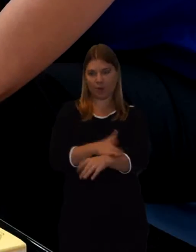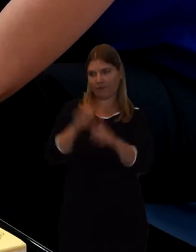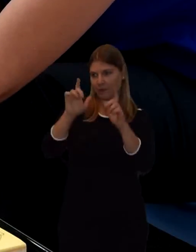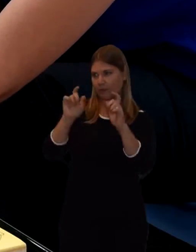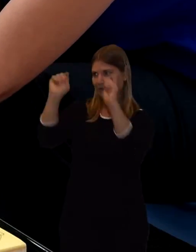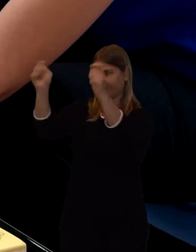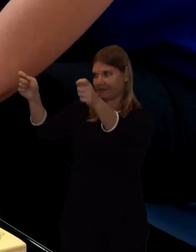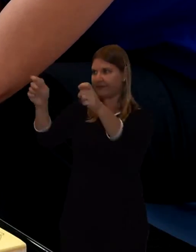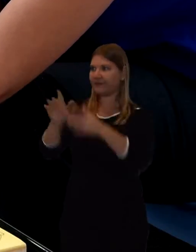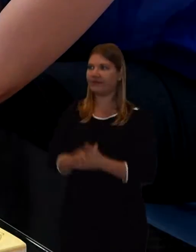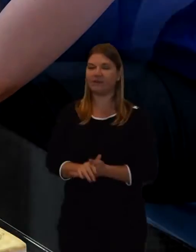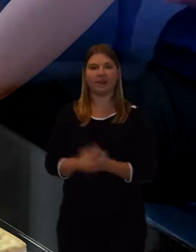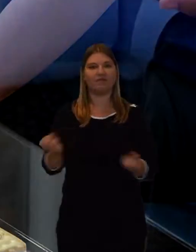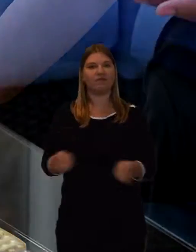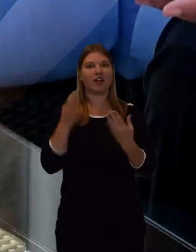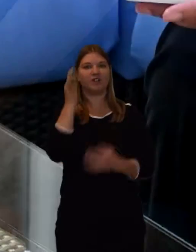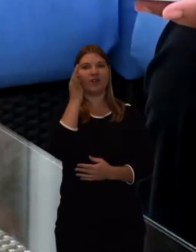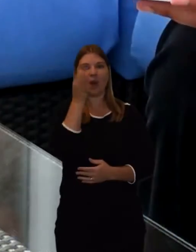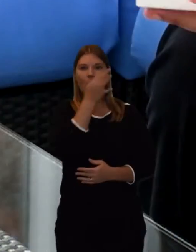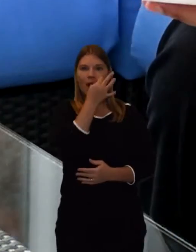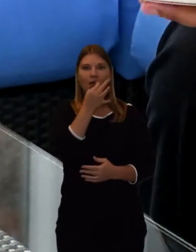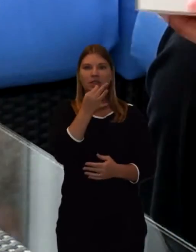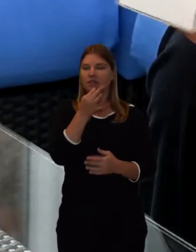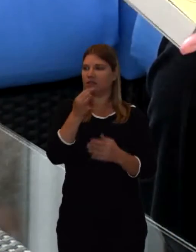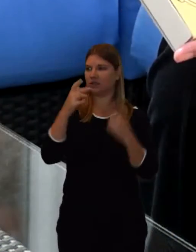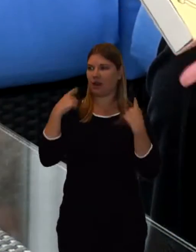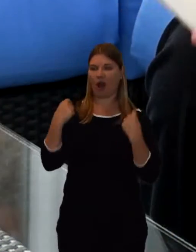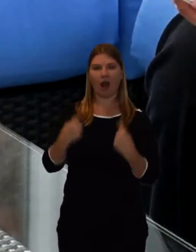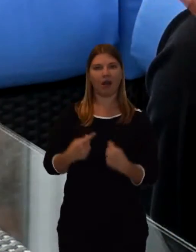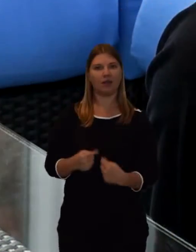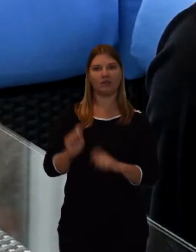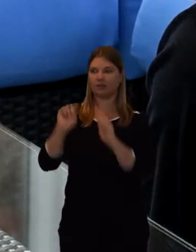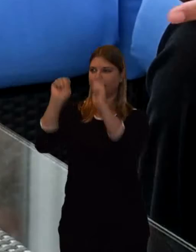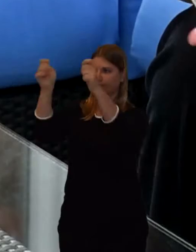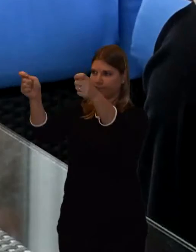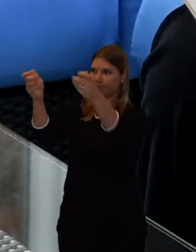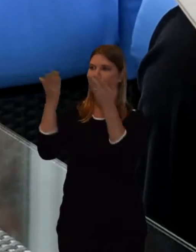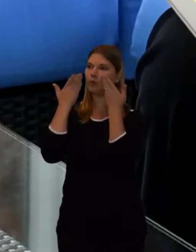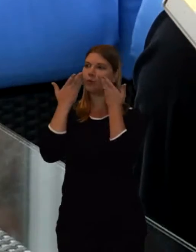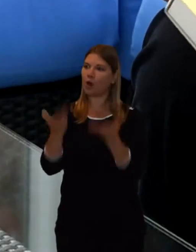And have a fresh flower garland that we put on the photograph around them,